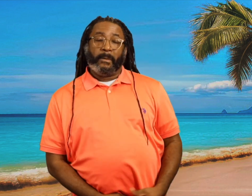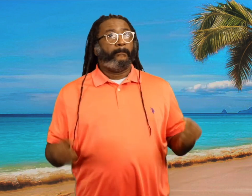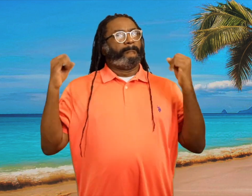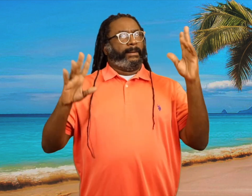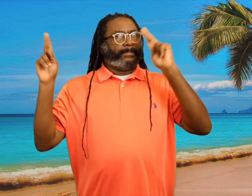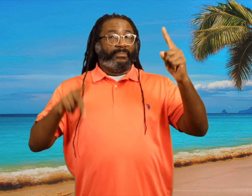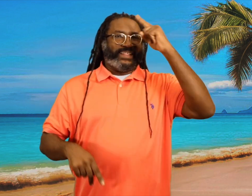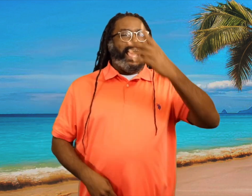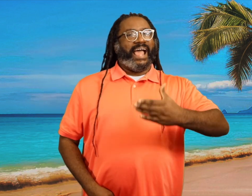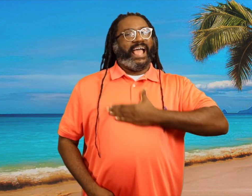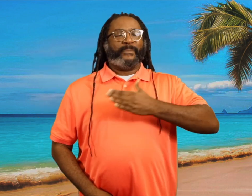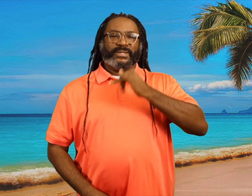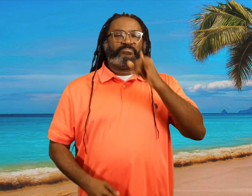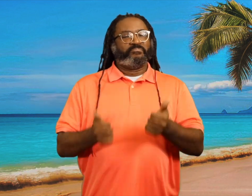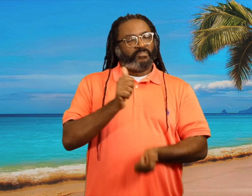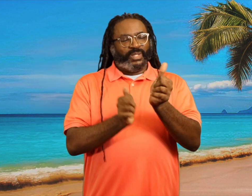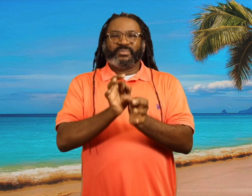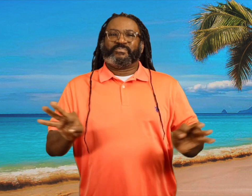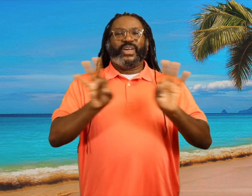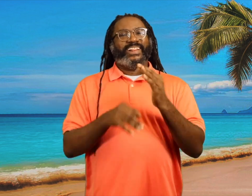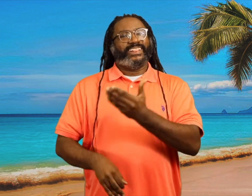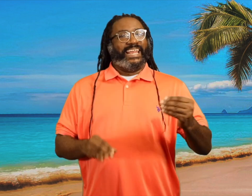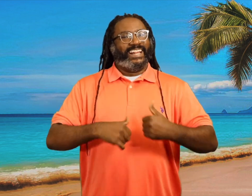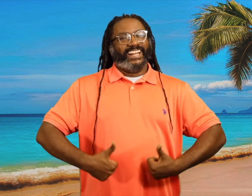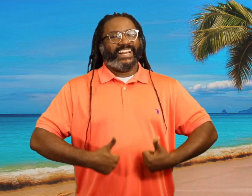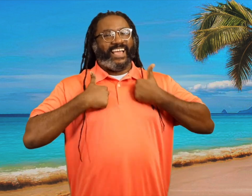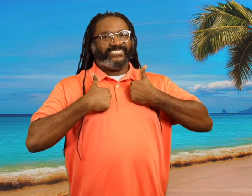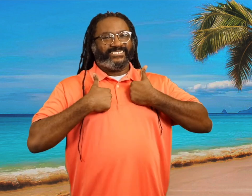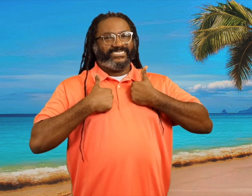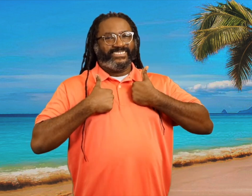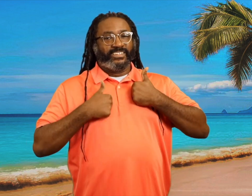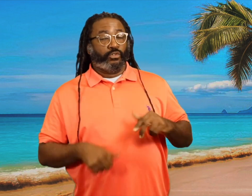Many people think that being happy is the most important thing in life.